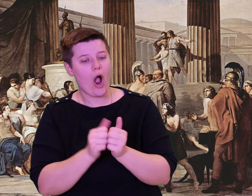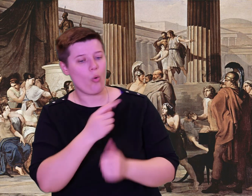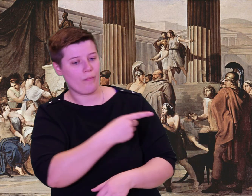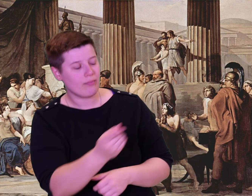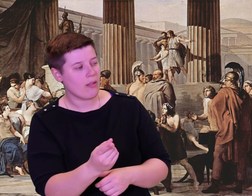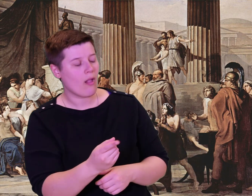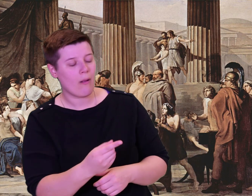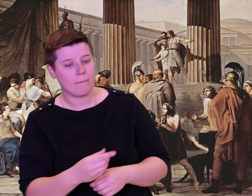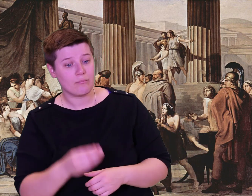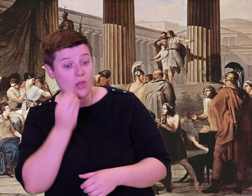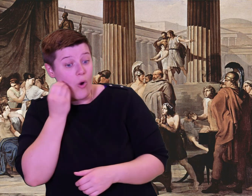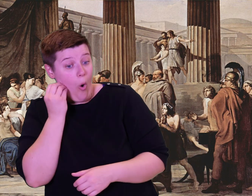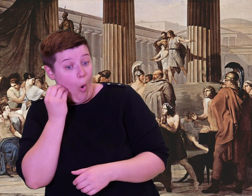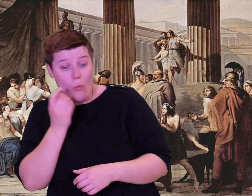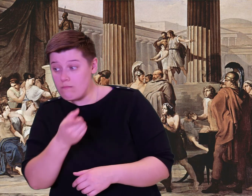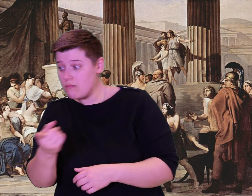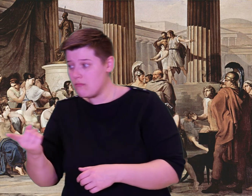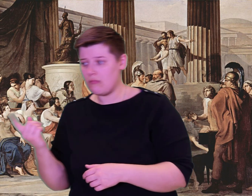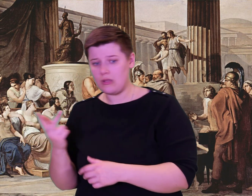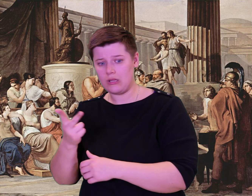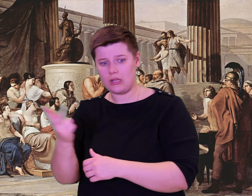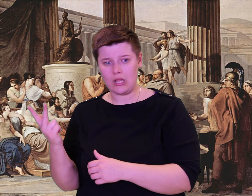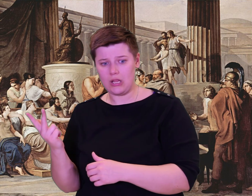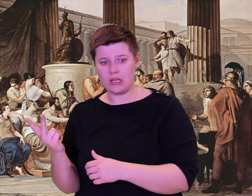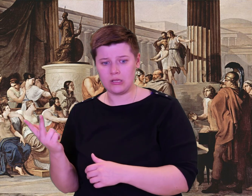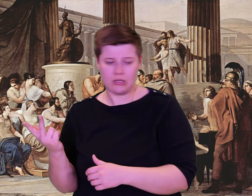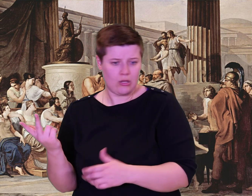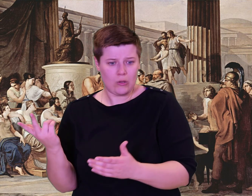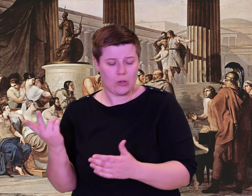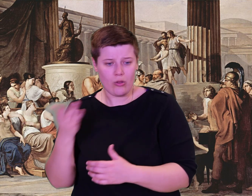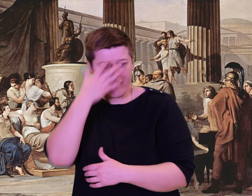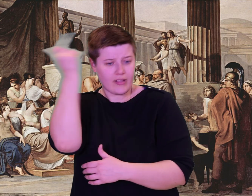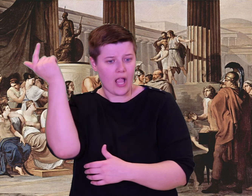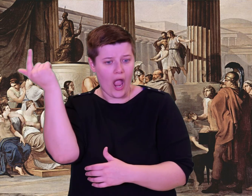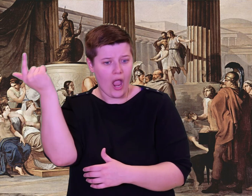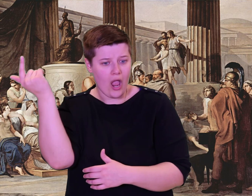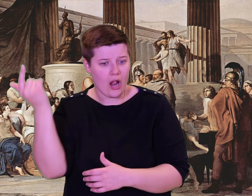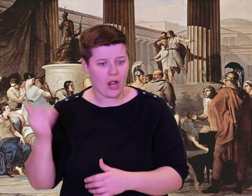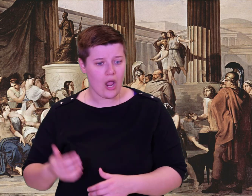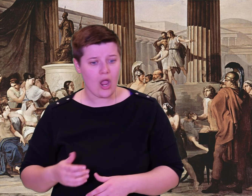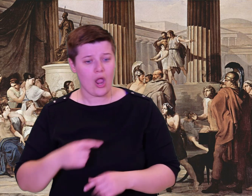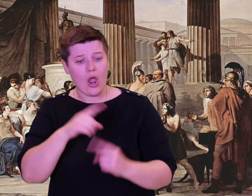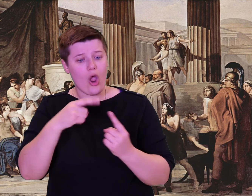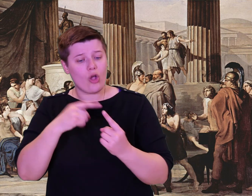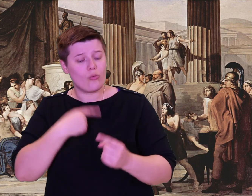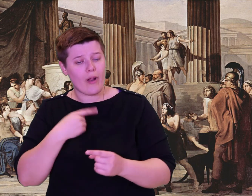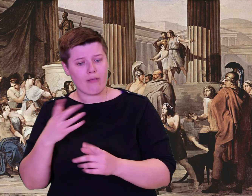We needed to find out what kind of people lived here on that island.